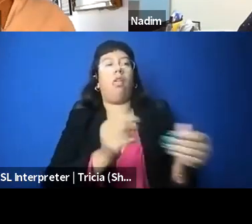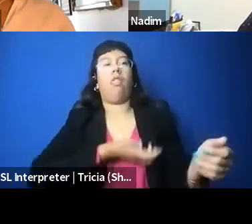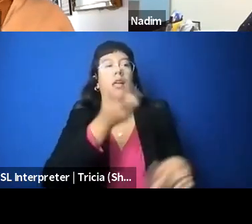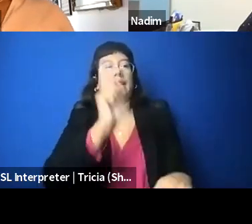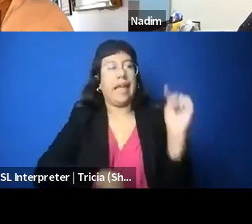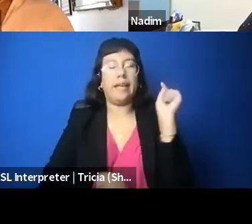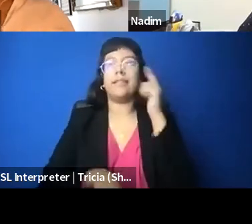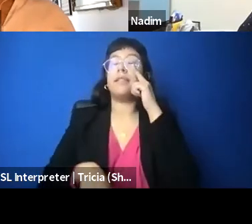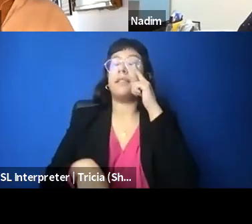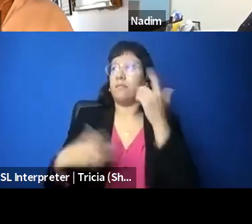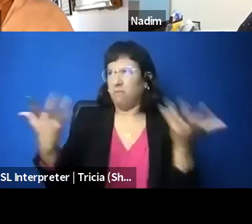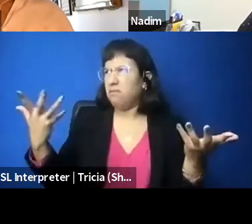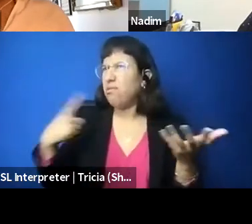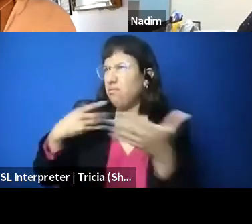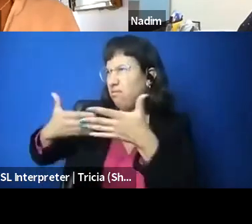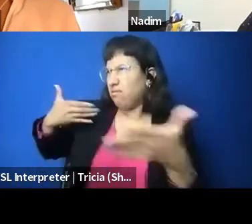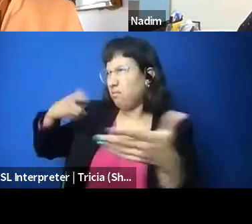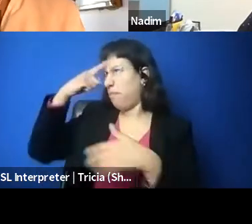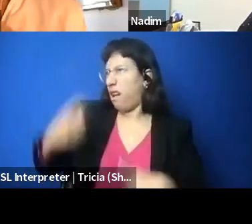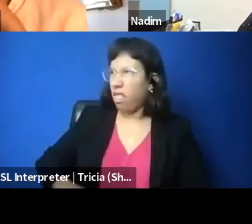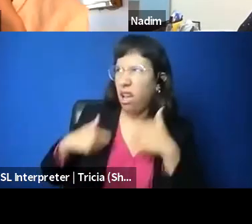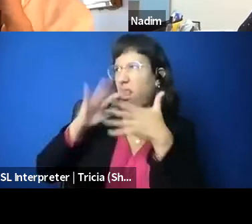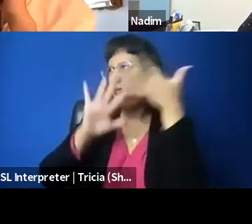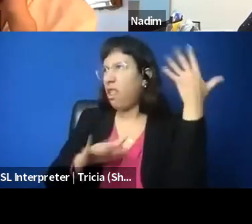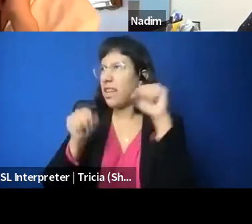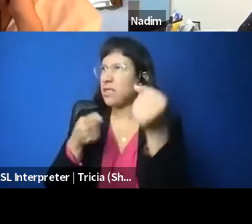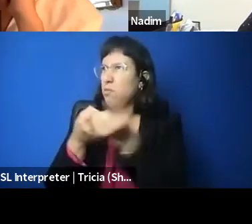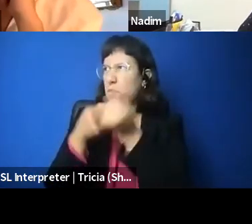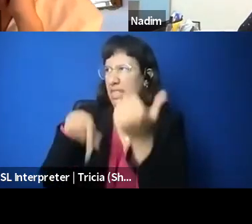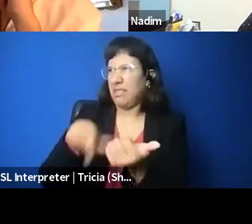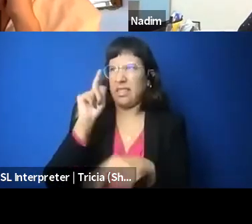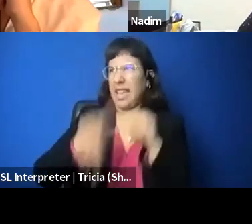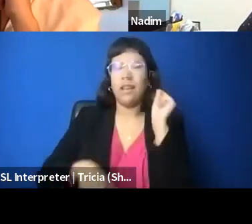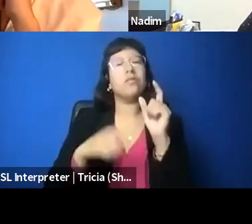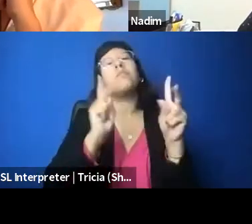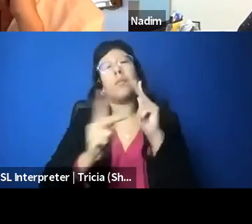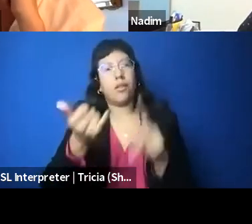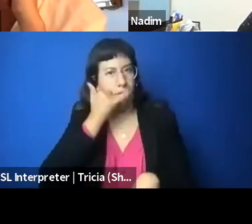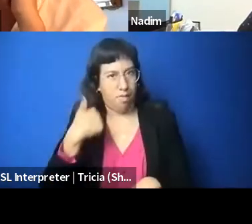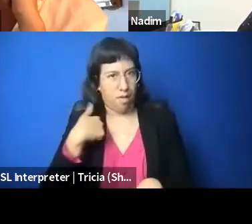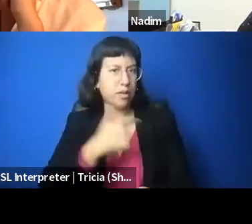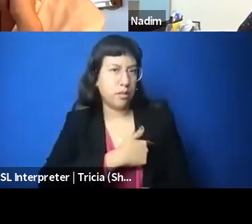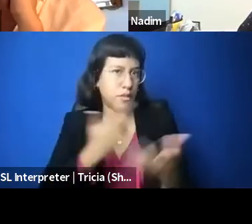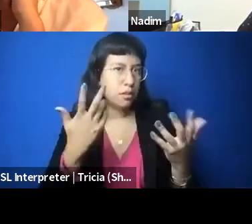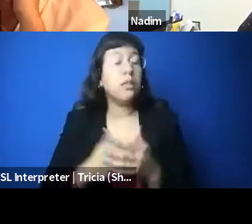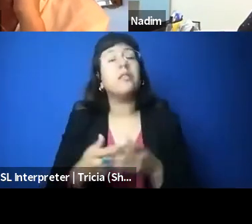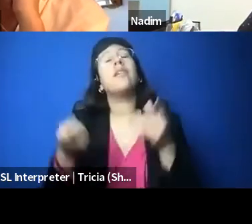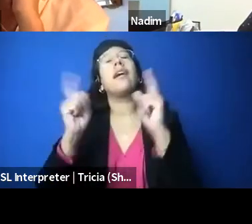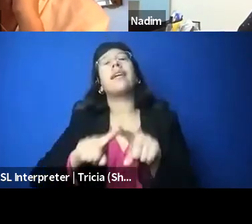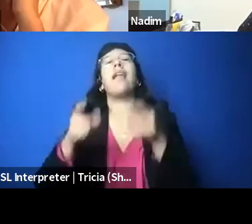So those are some of the changes that we're seeing here and, you know, the move from like sort of like public censorship, which is still very much there.